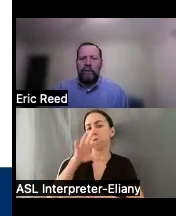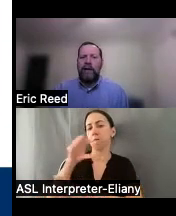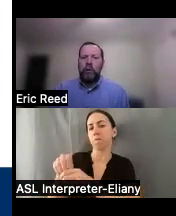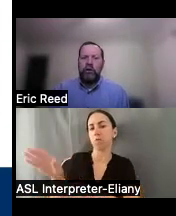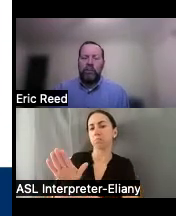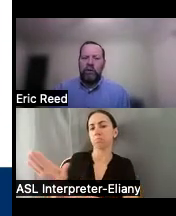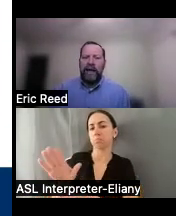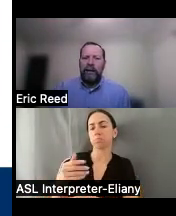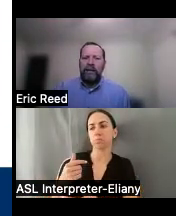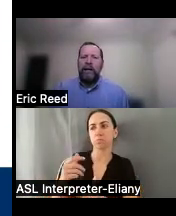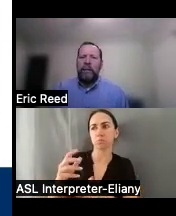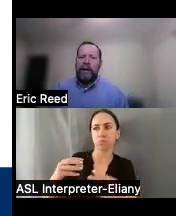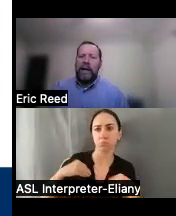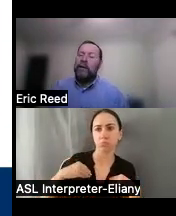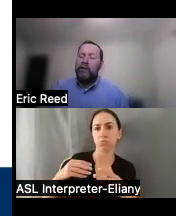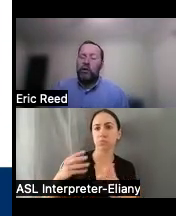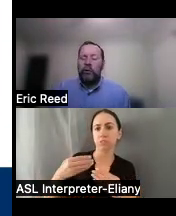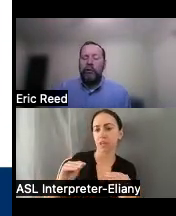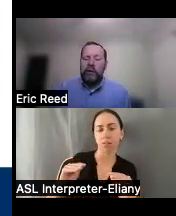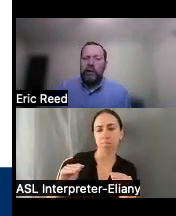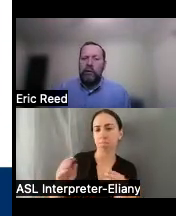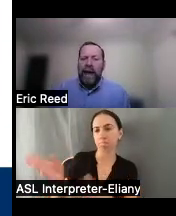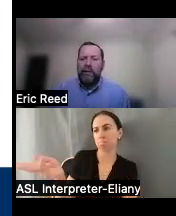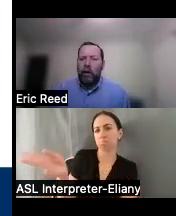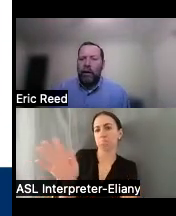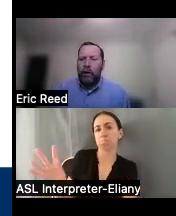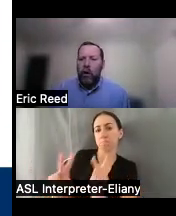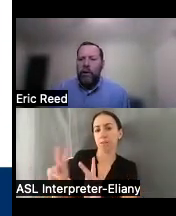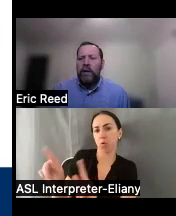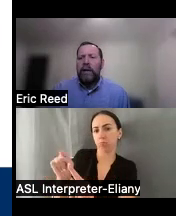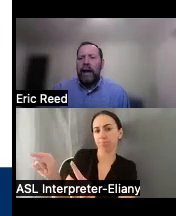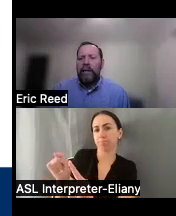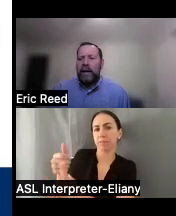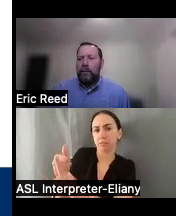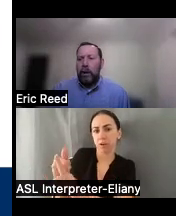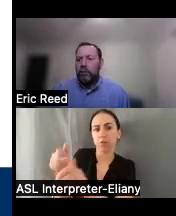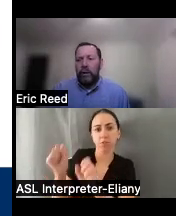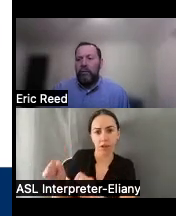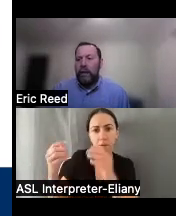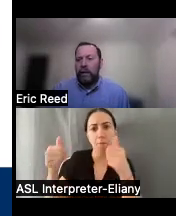take ownership or sell it but individuals can do that on their own and they can post whatever they